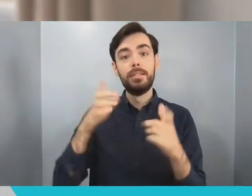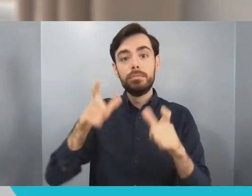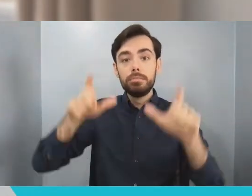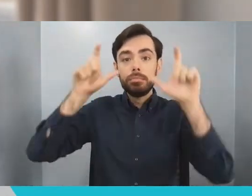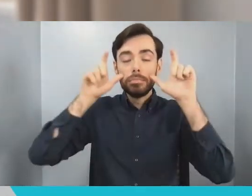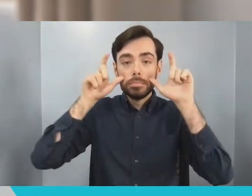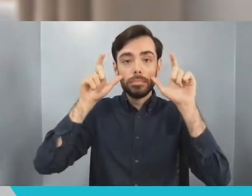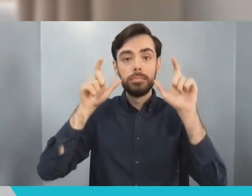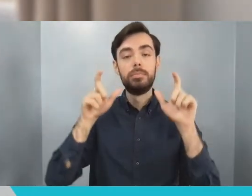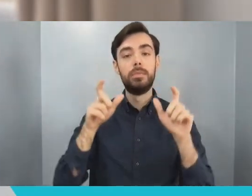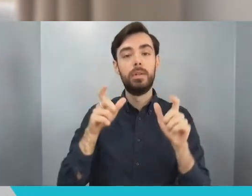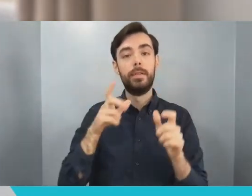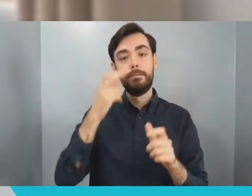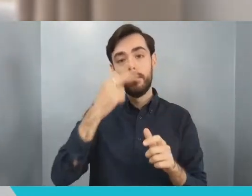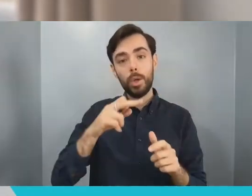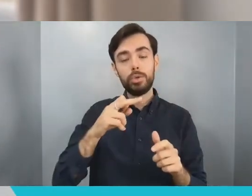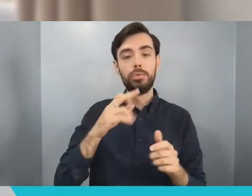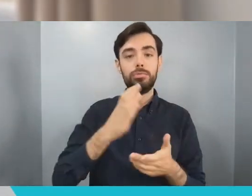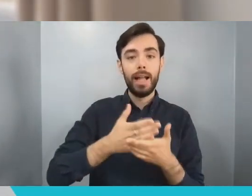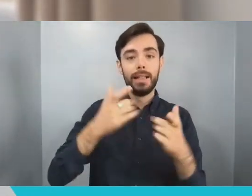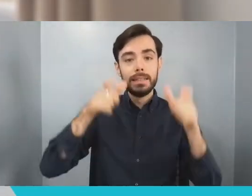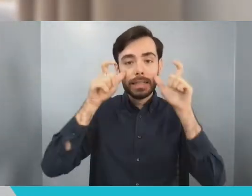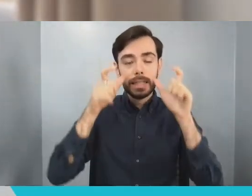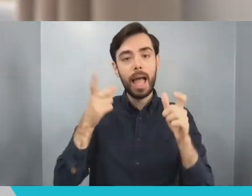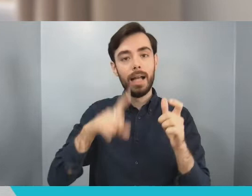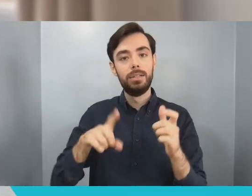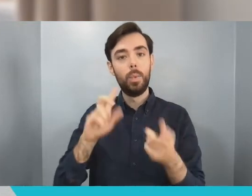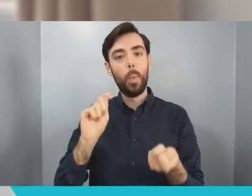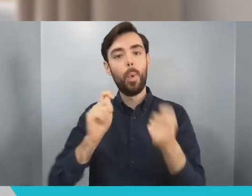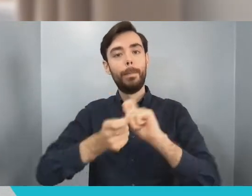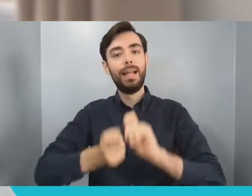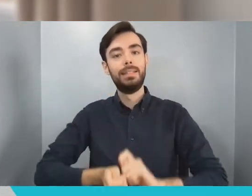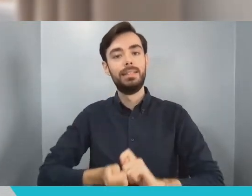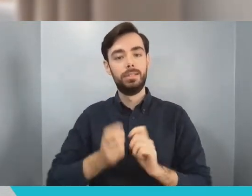going into next generation cars replacing the centre console, sort of the future of